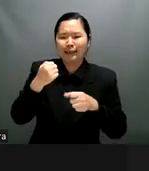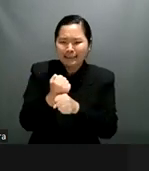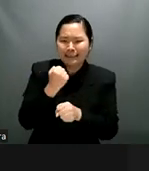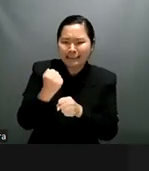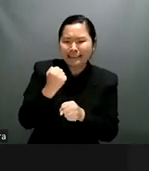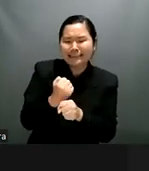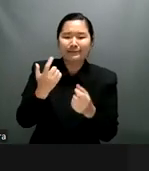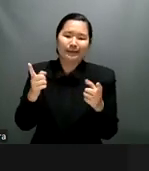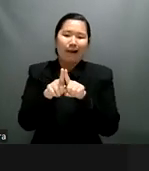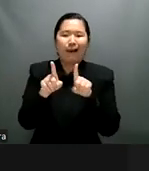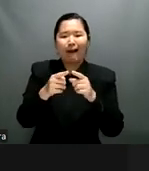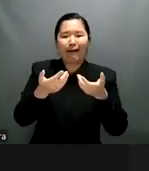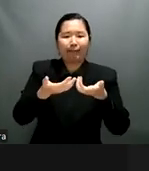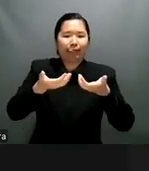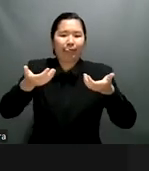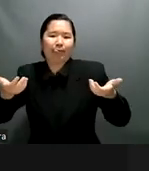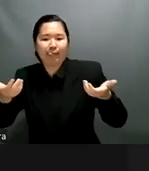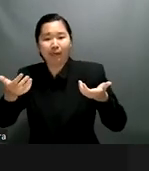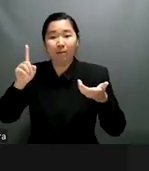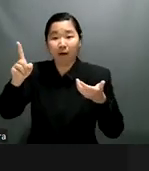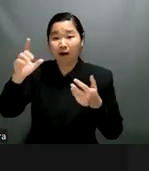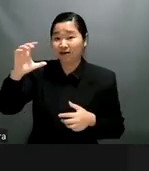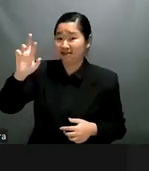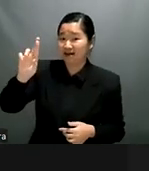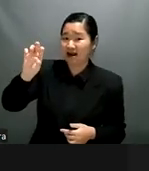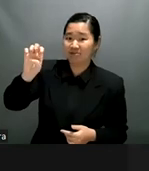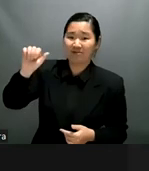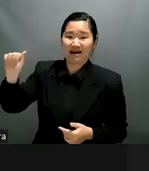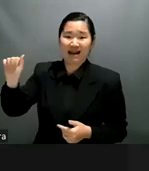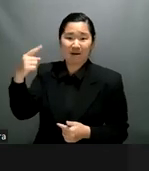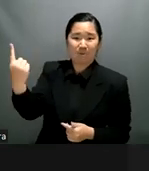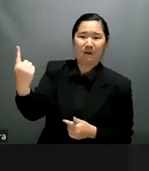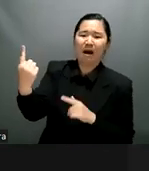speaker irena is she here are you here